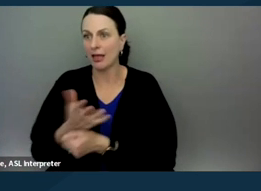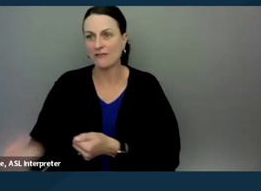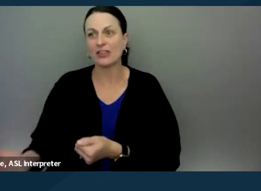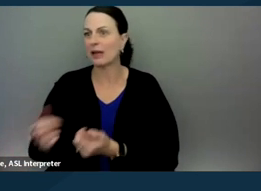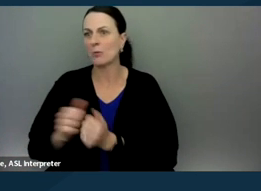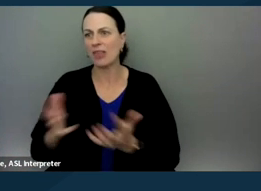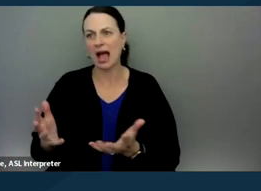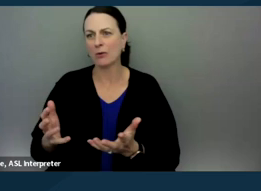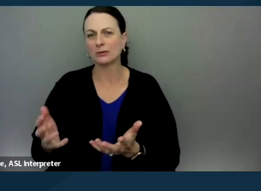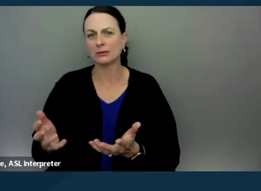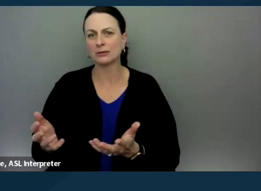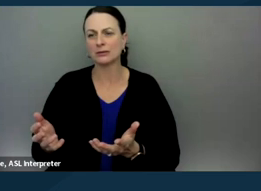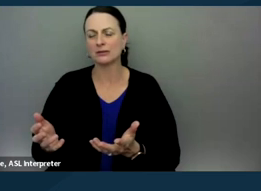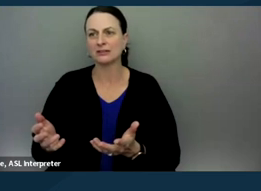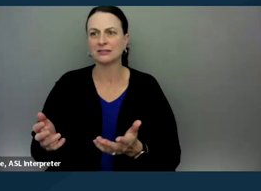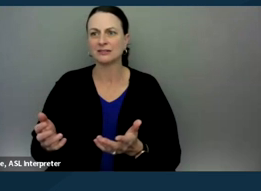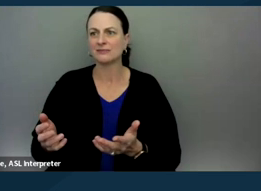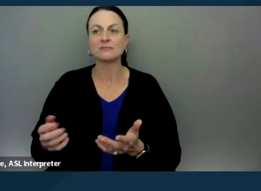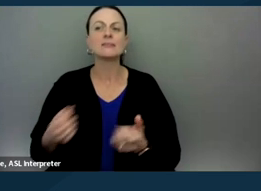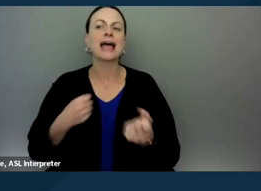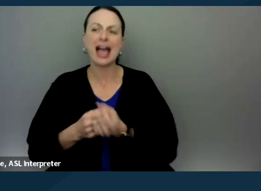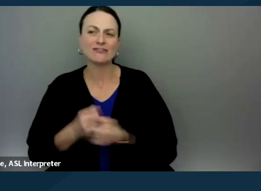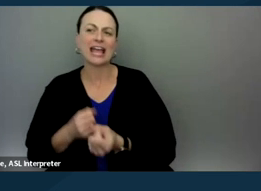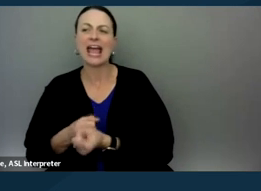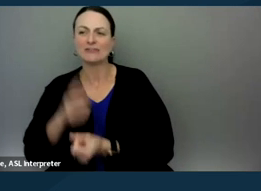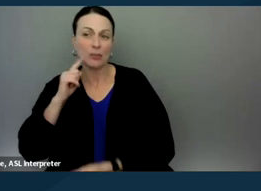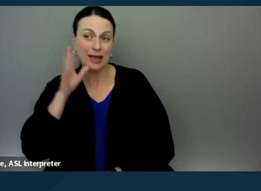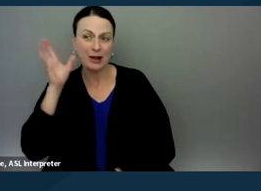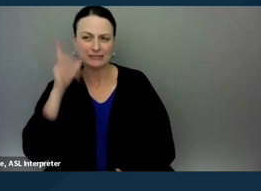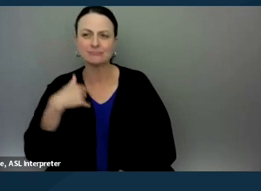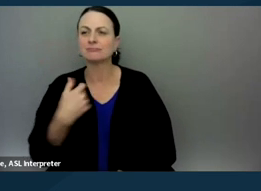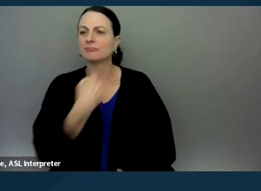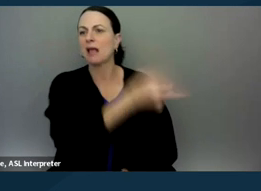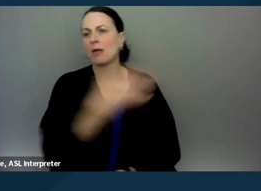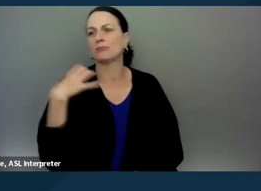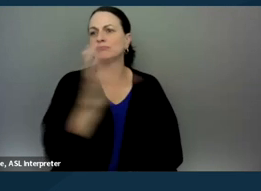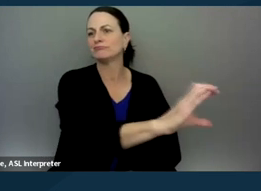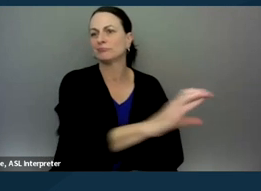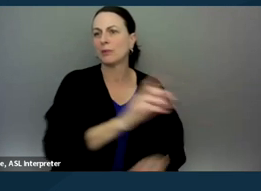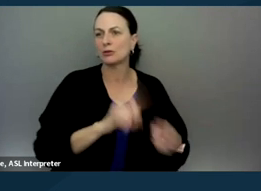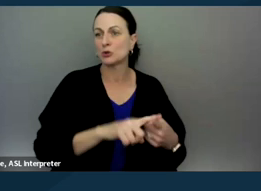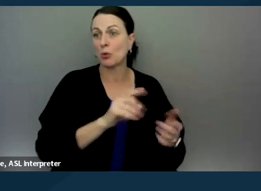into this advocating on behalf of the parent. Yeah, that's a really good example.